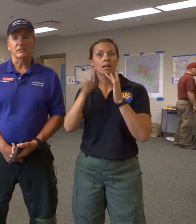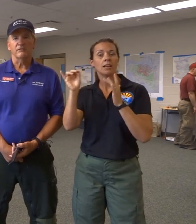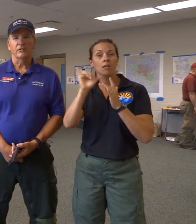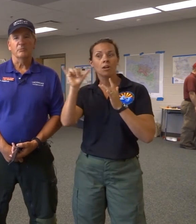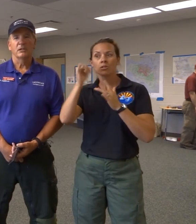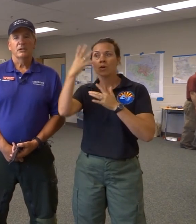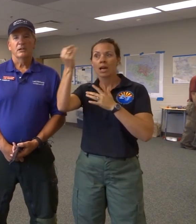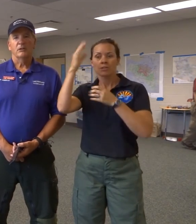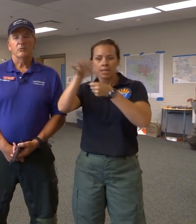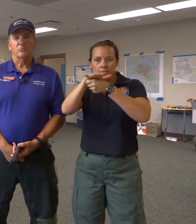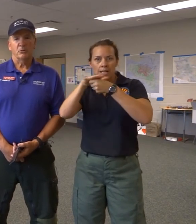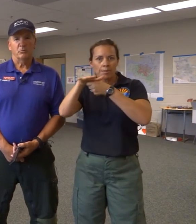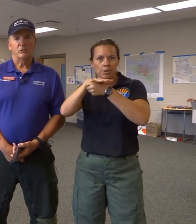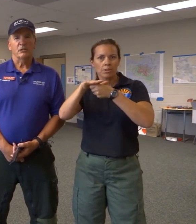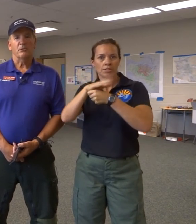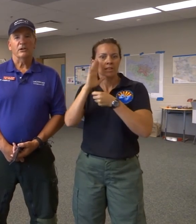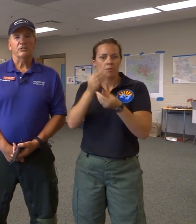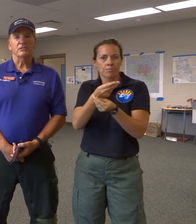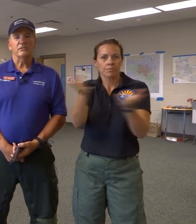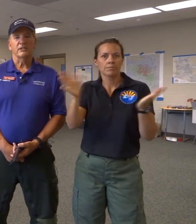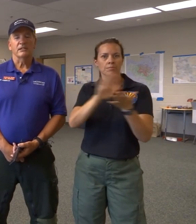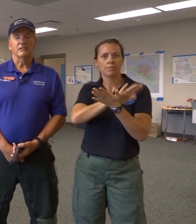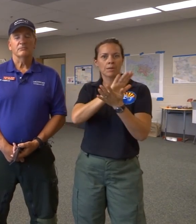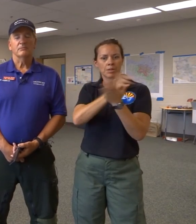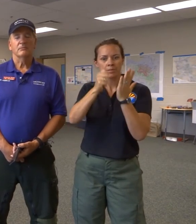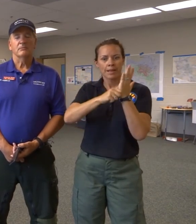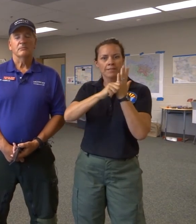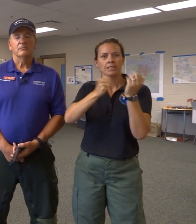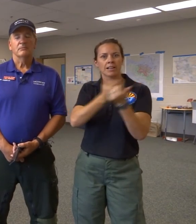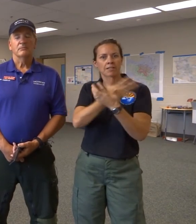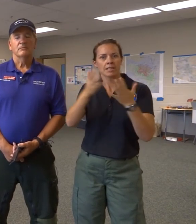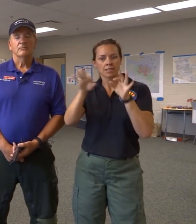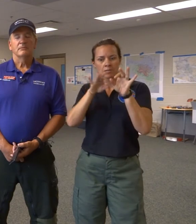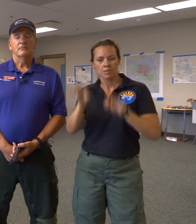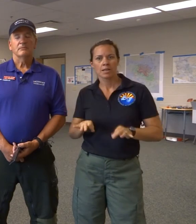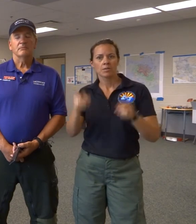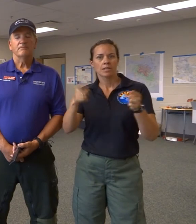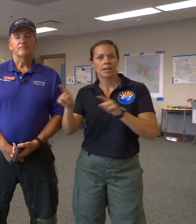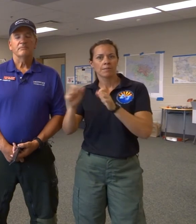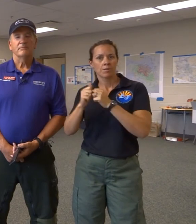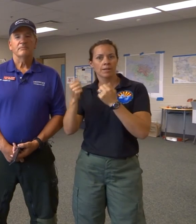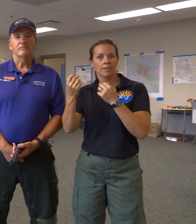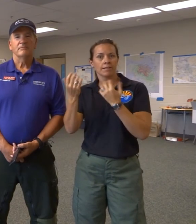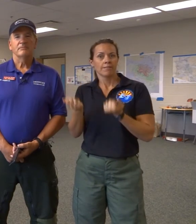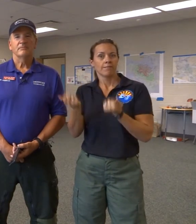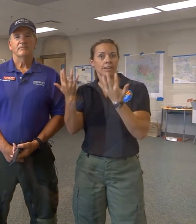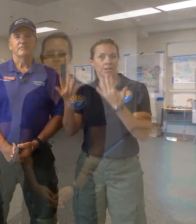informed about the progress of the fire.